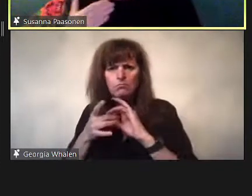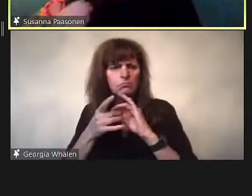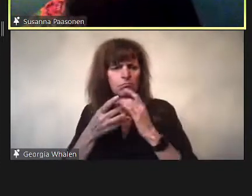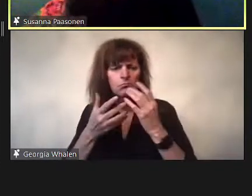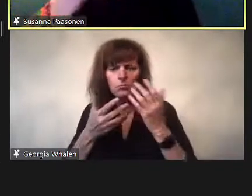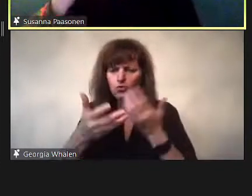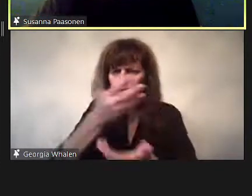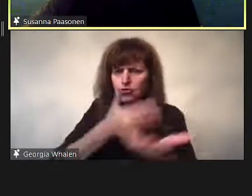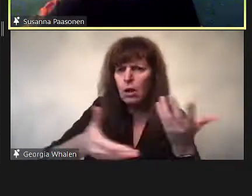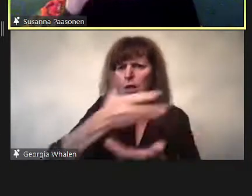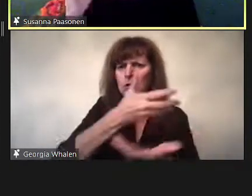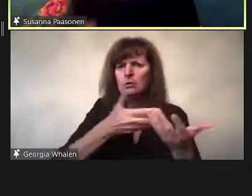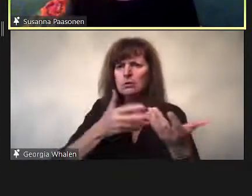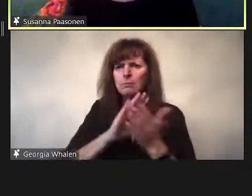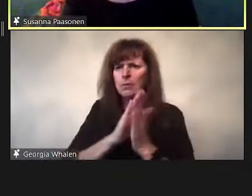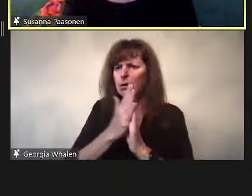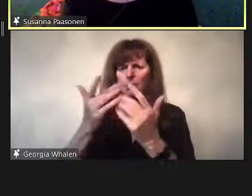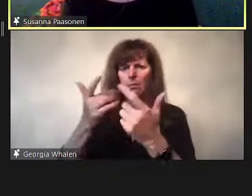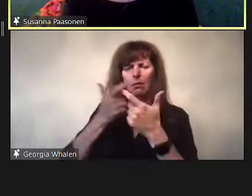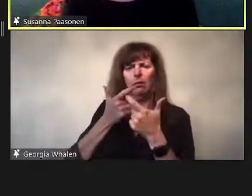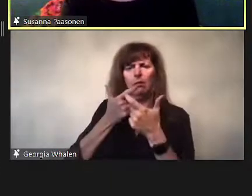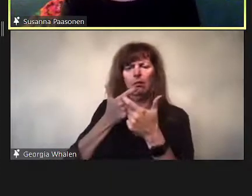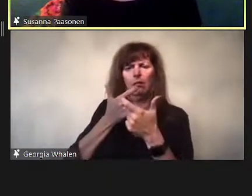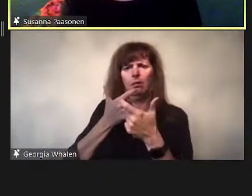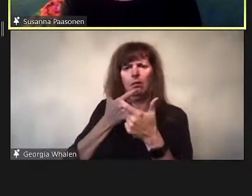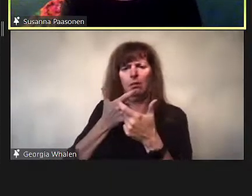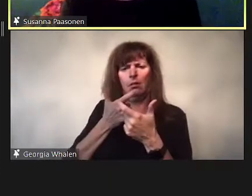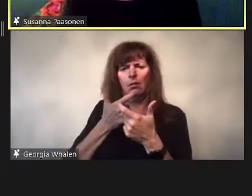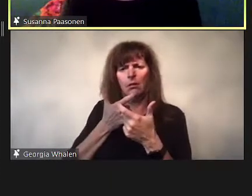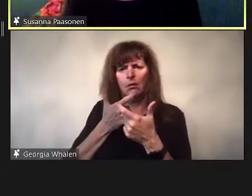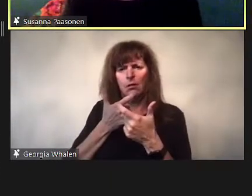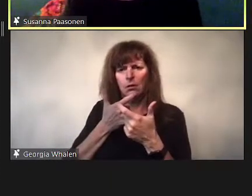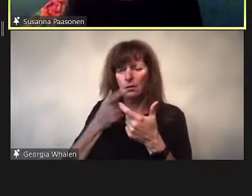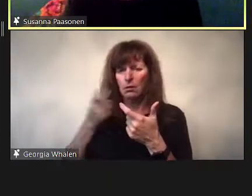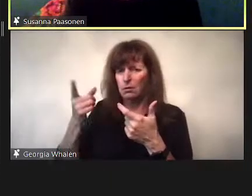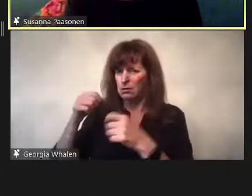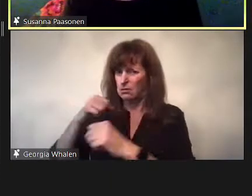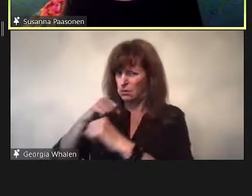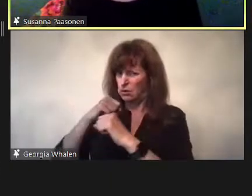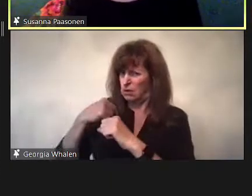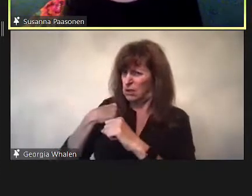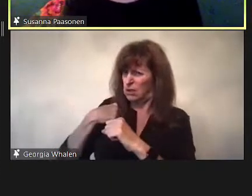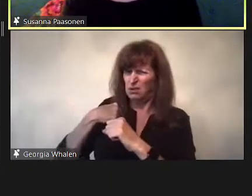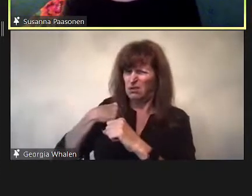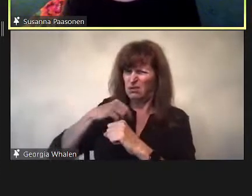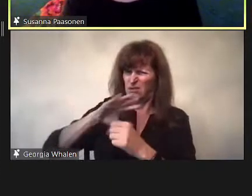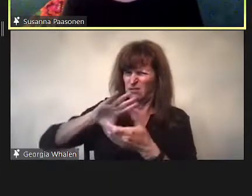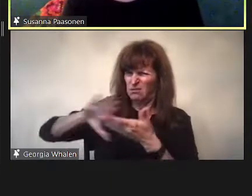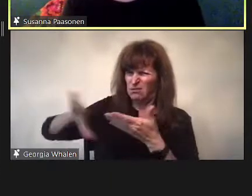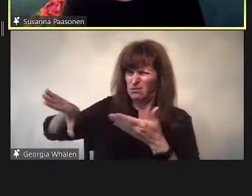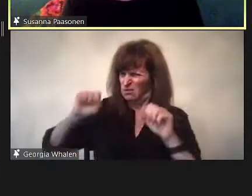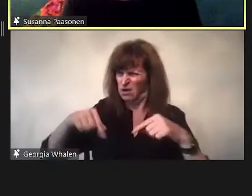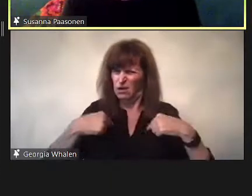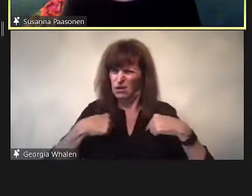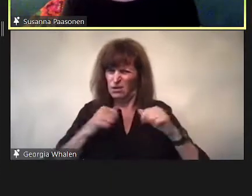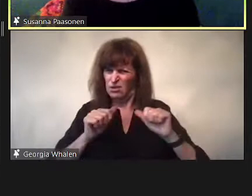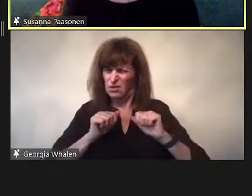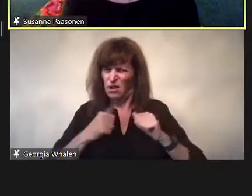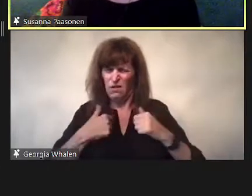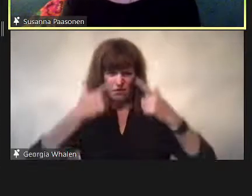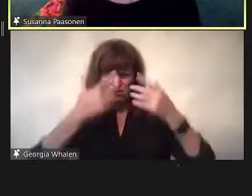becuase of the logic of advertising.